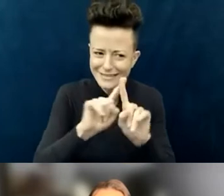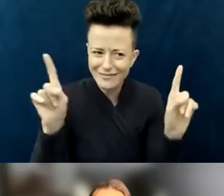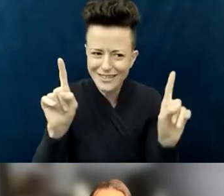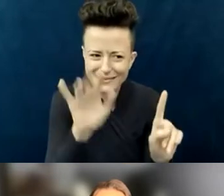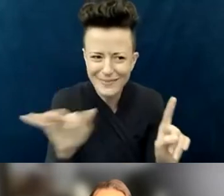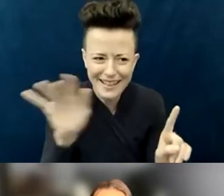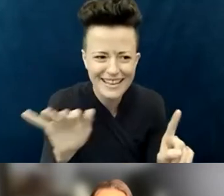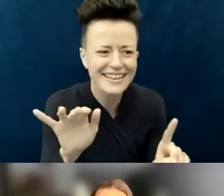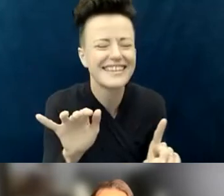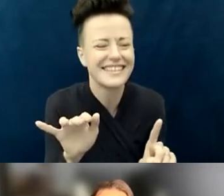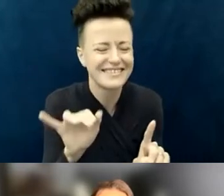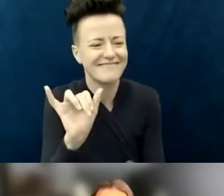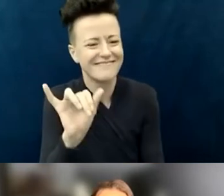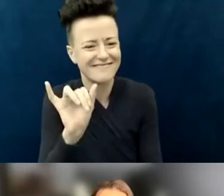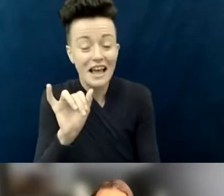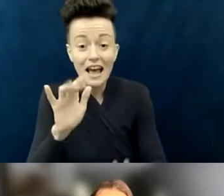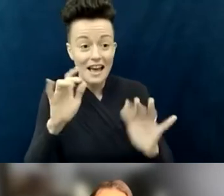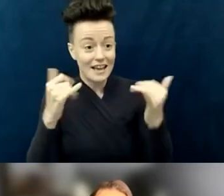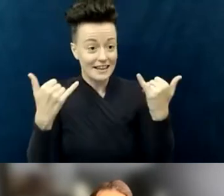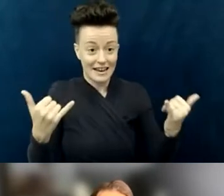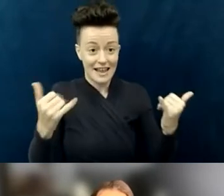We are going to establish an order as we go around